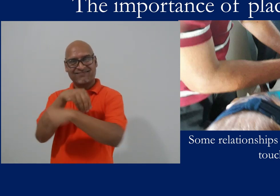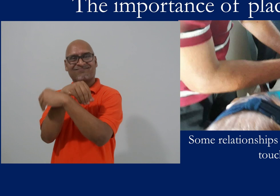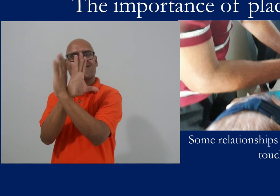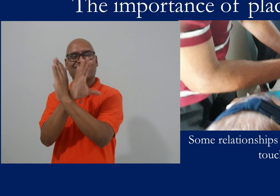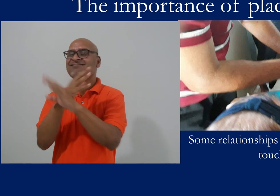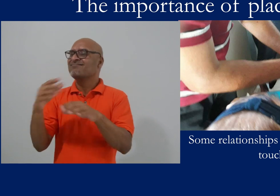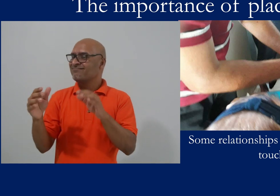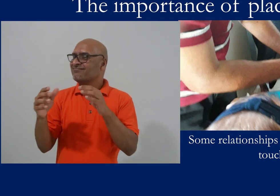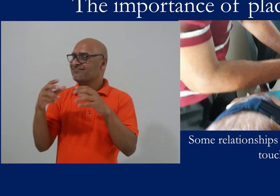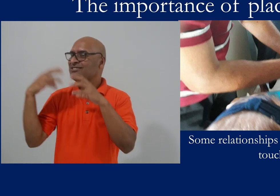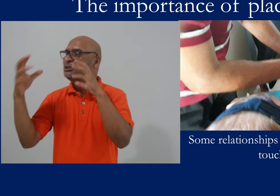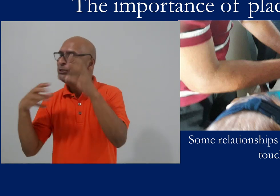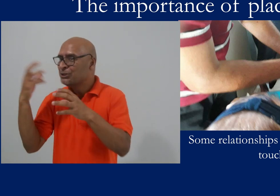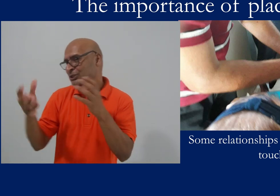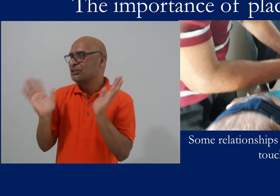There are ways around this sometimes: